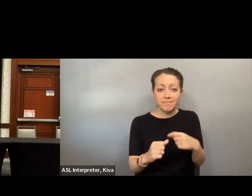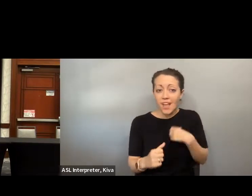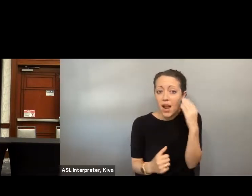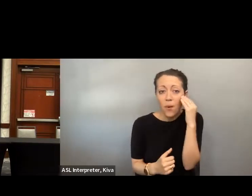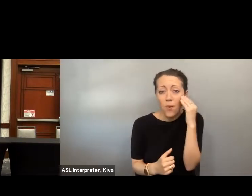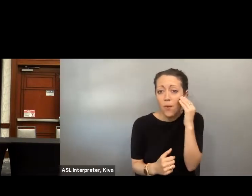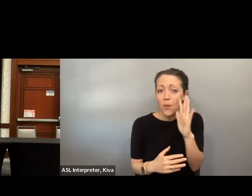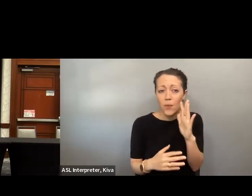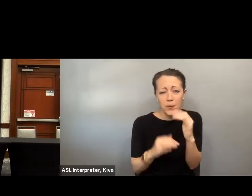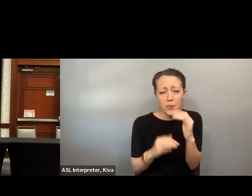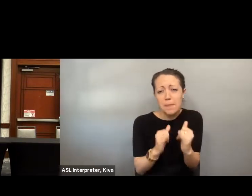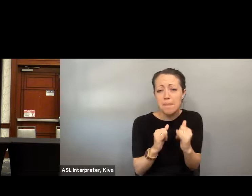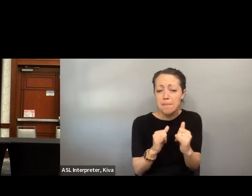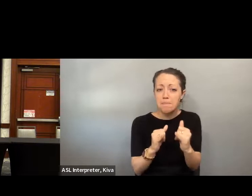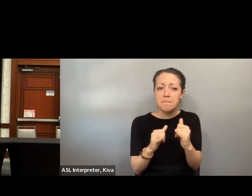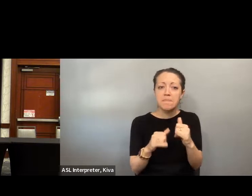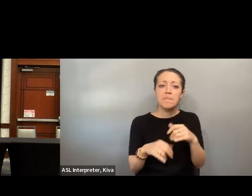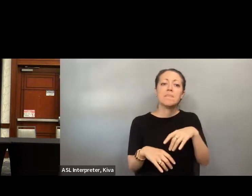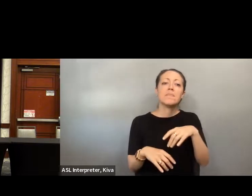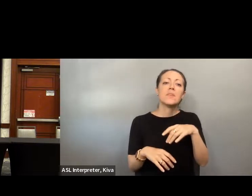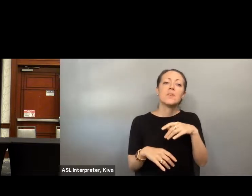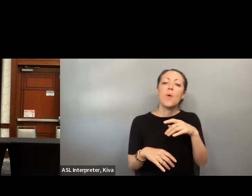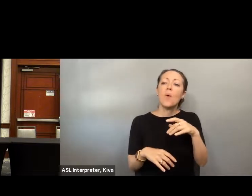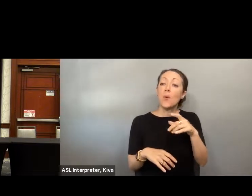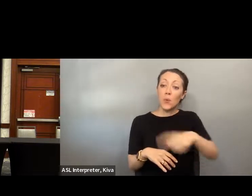But I am here to tell you that I am certainly with you in that journey.